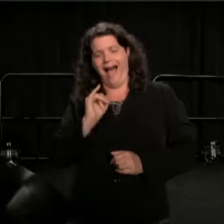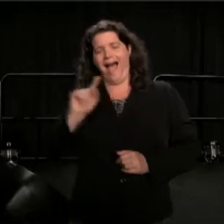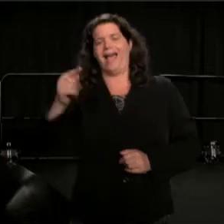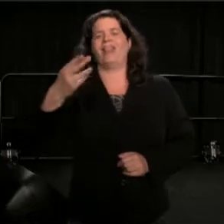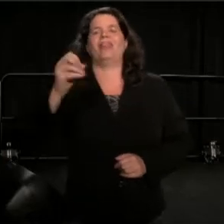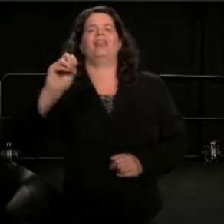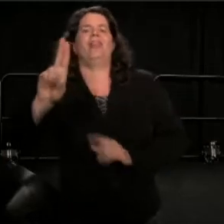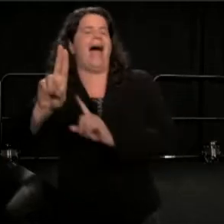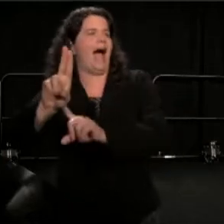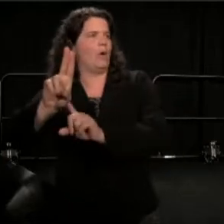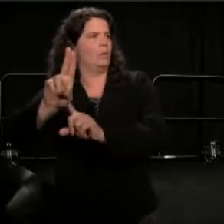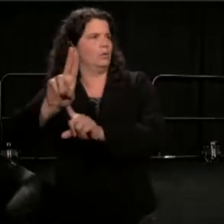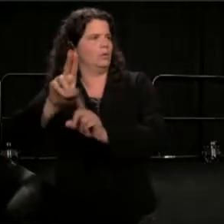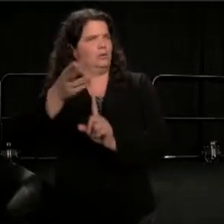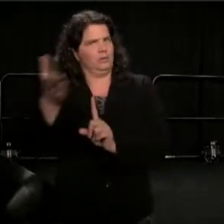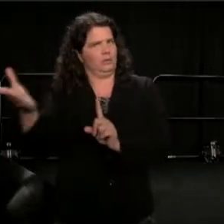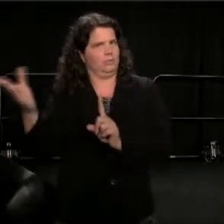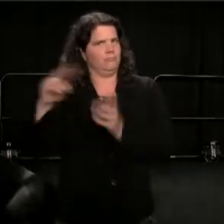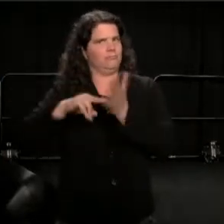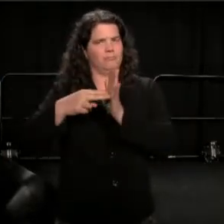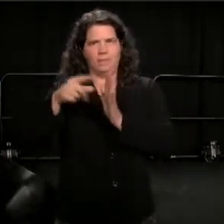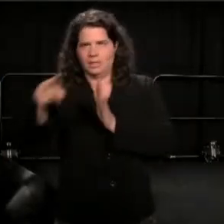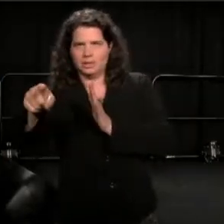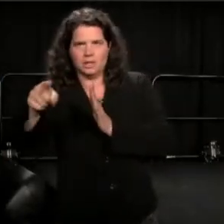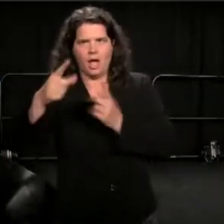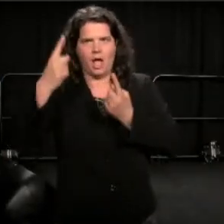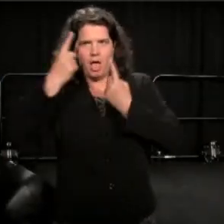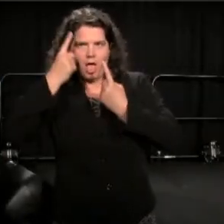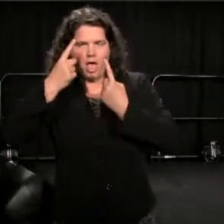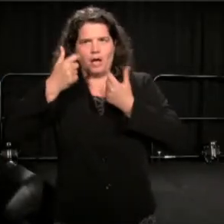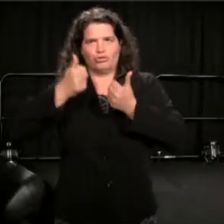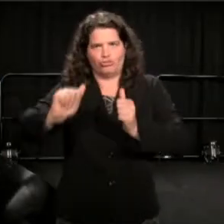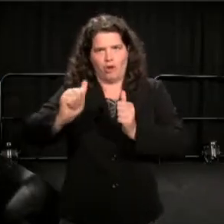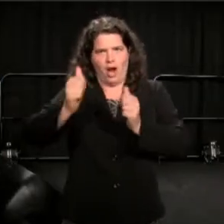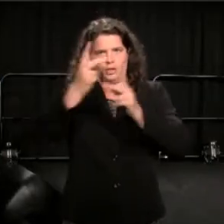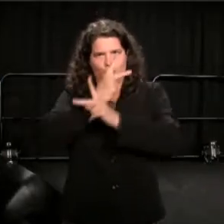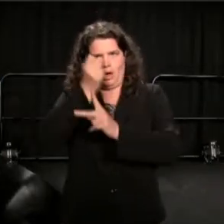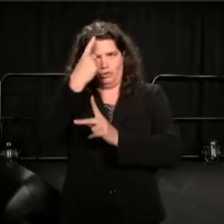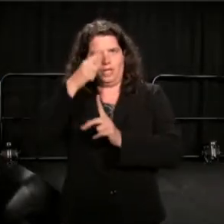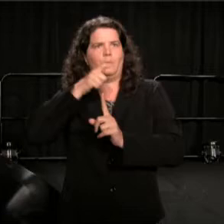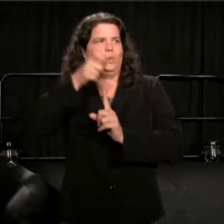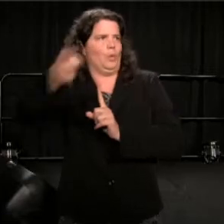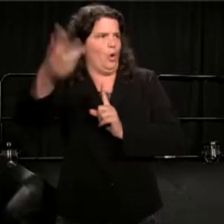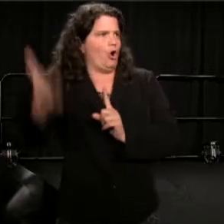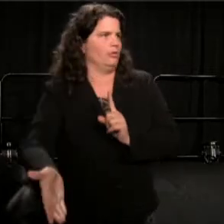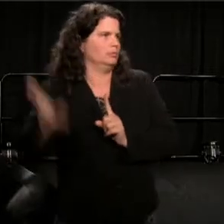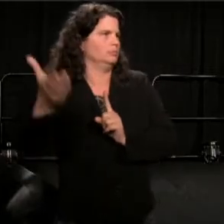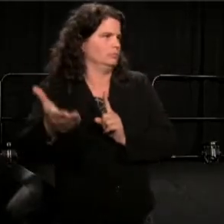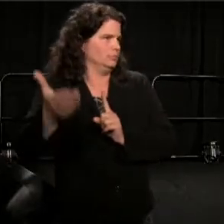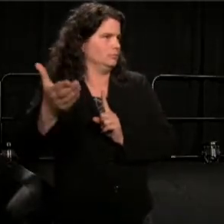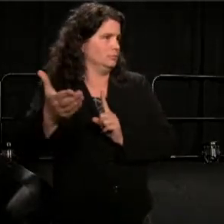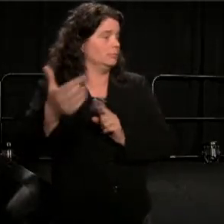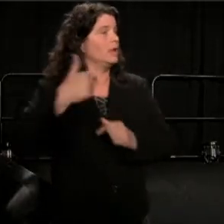that inevitable broad jump towards the other. The tape recorder has given me the necessary distance